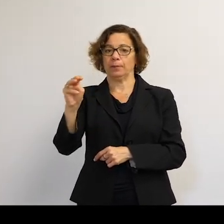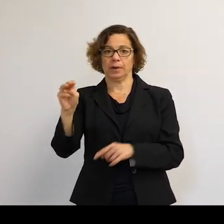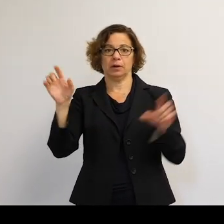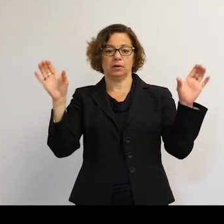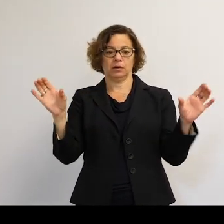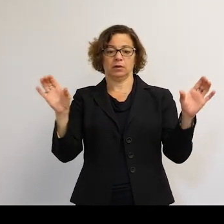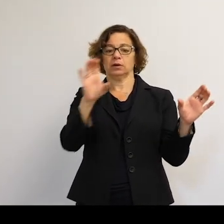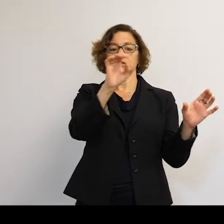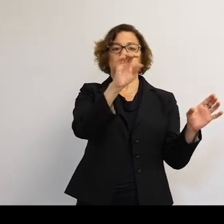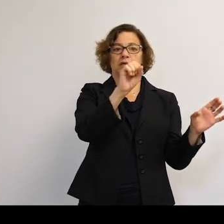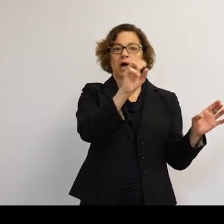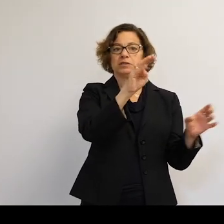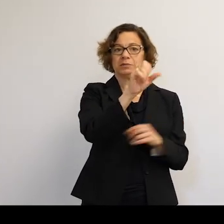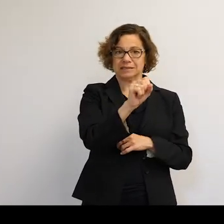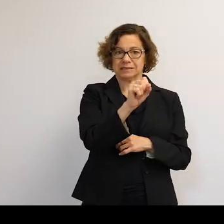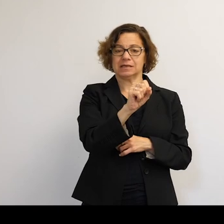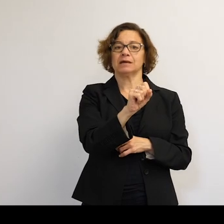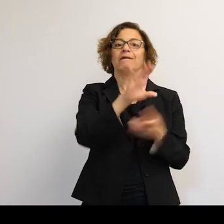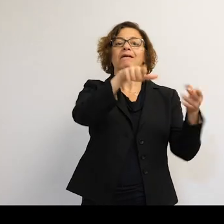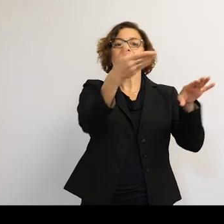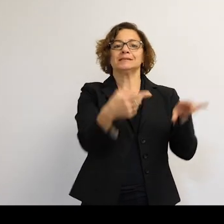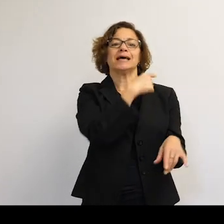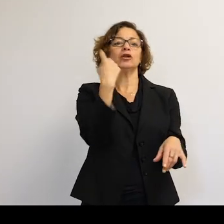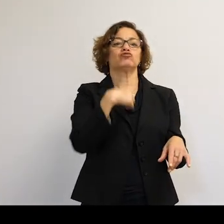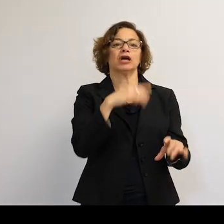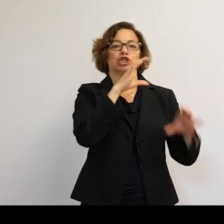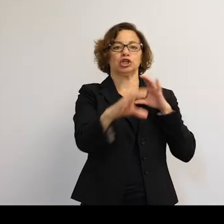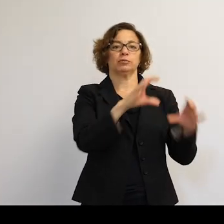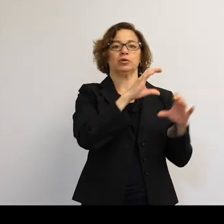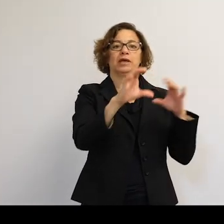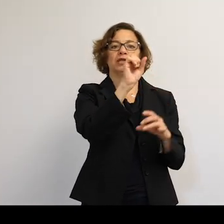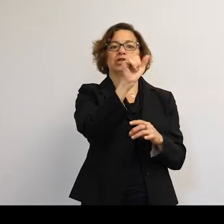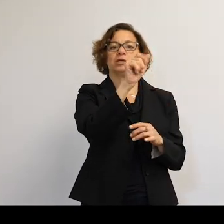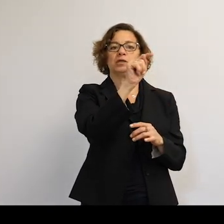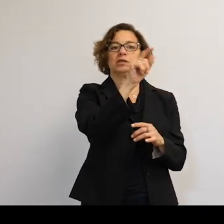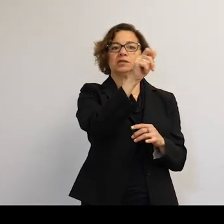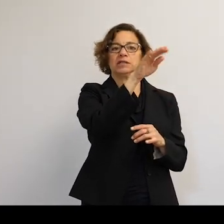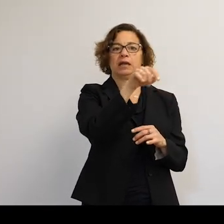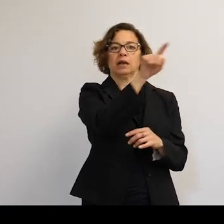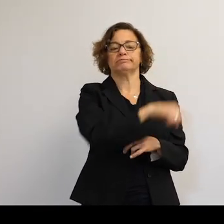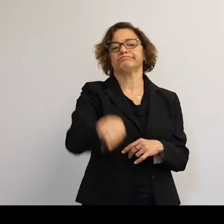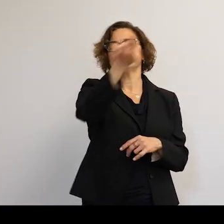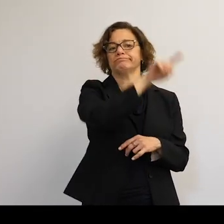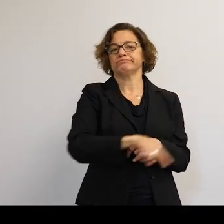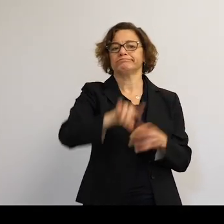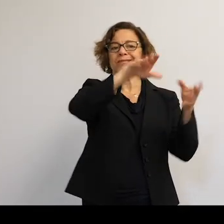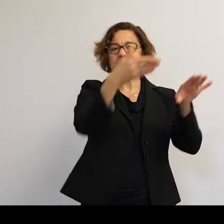Kosmos was a dead Russian communications satellite going about its business.